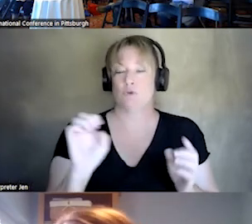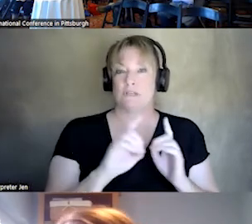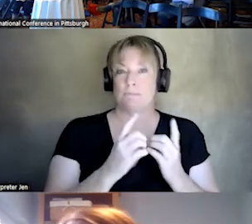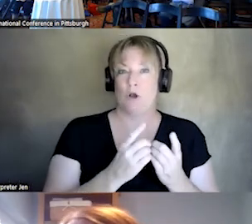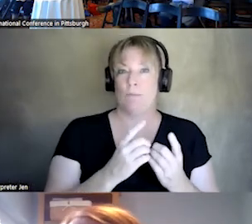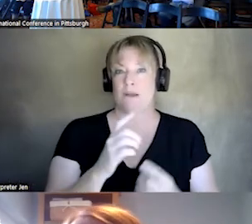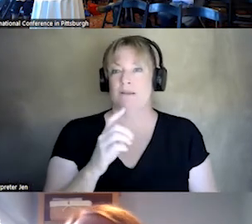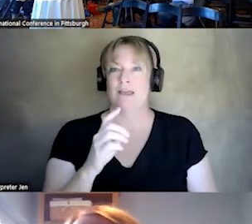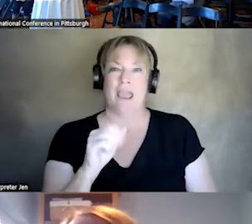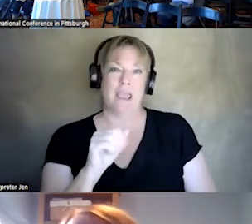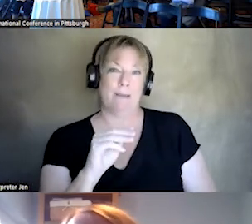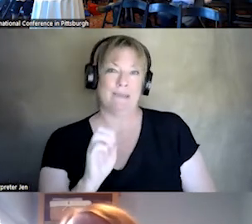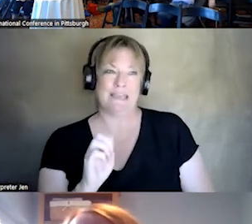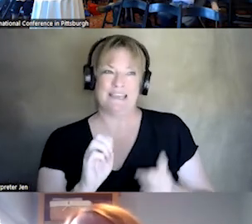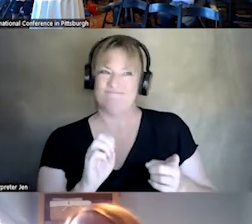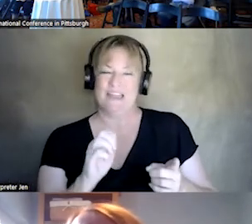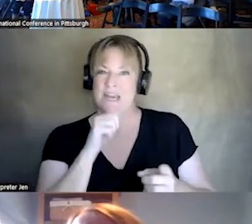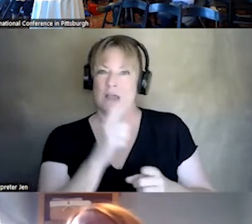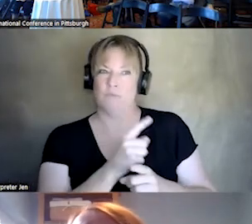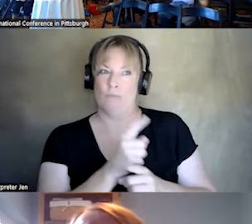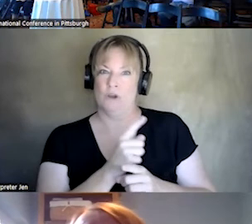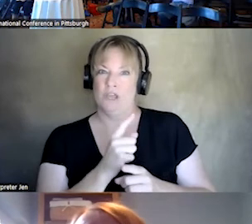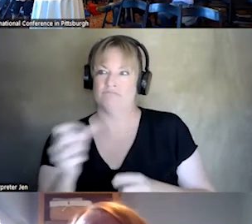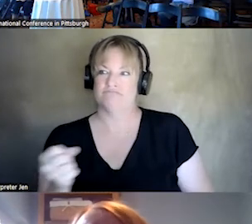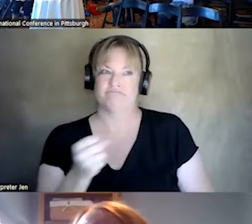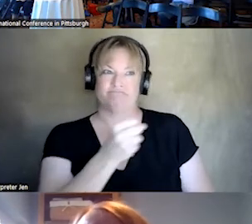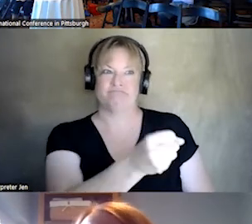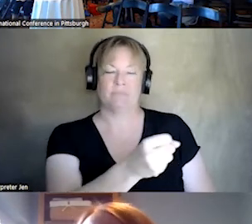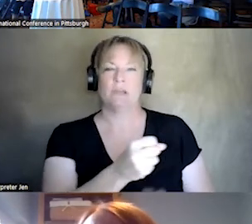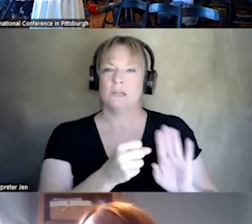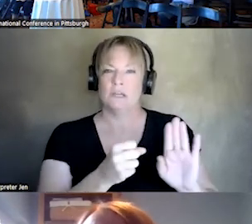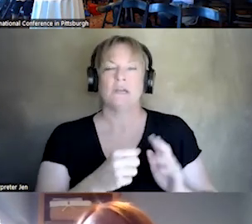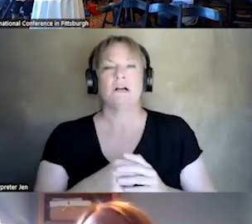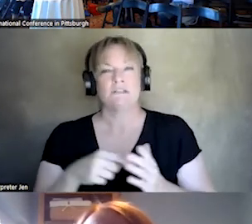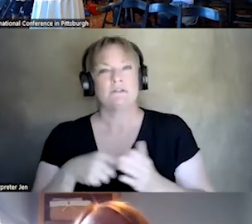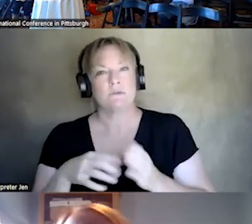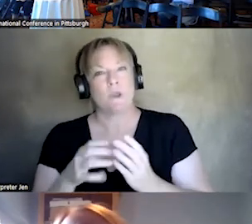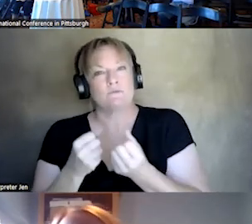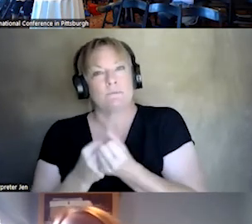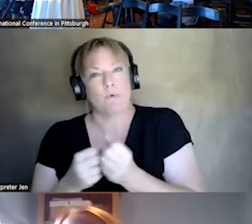AS WE WOULD CALL IS NOT THE POLICE FOR SOME BODY TO BE. THIS IS A WAY, SUPPORTING PEOPLE OUTSIDE OF